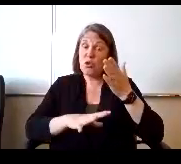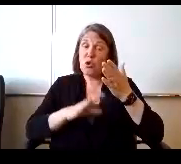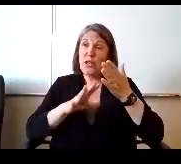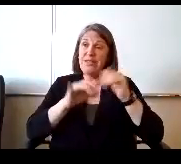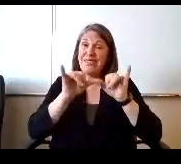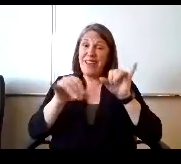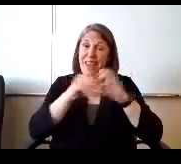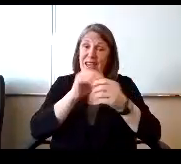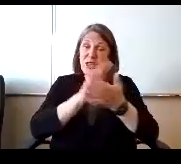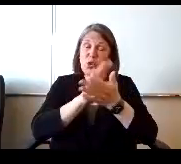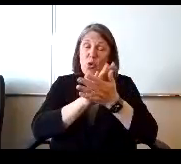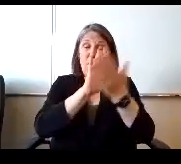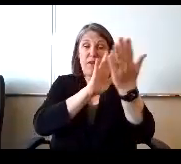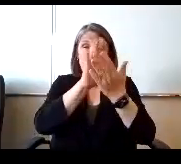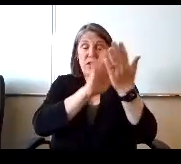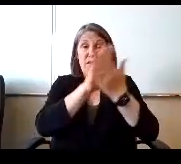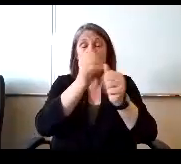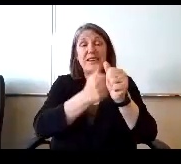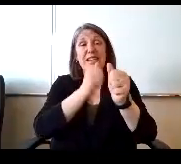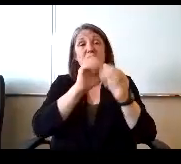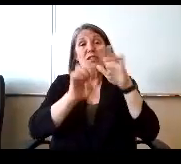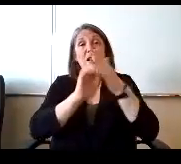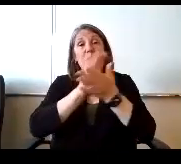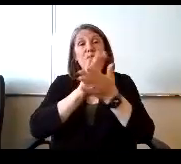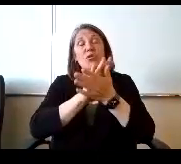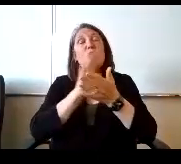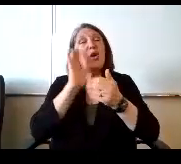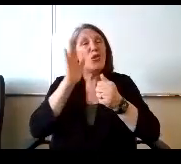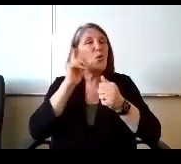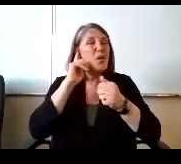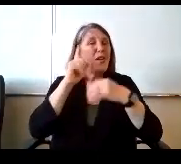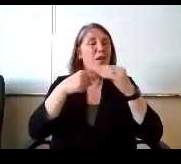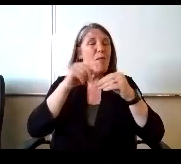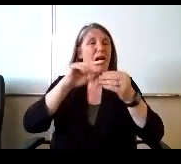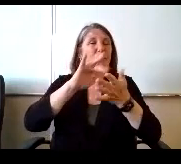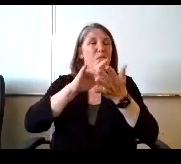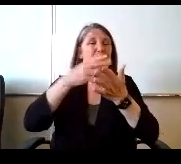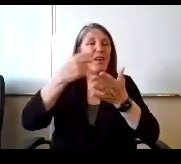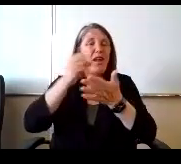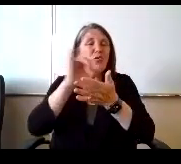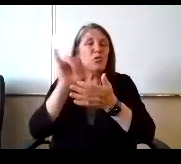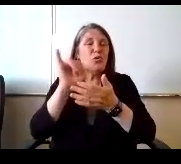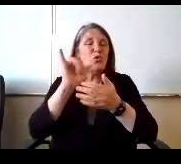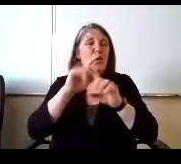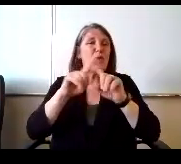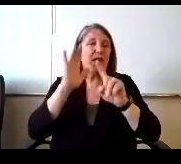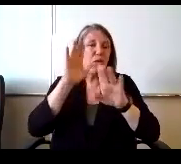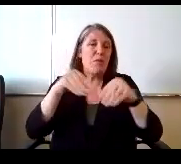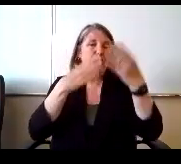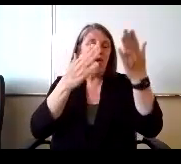Then each of the elementary schools annual here bout the secondary schools as well, will be offering summer programs